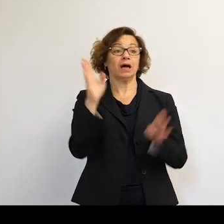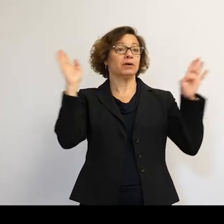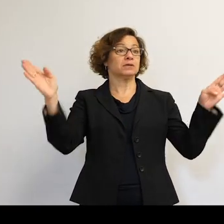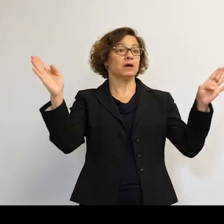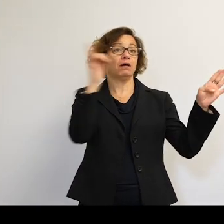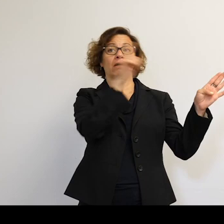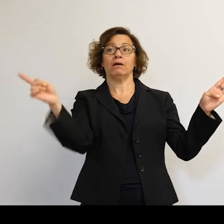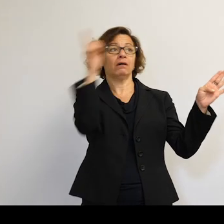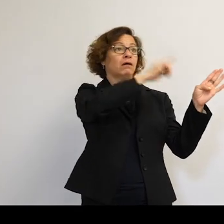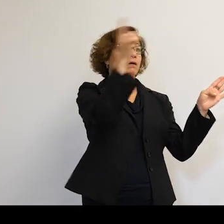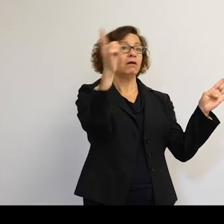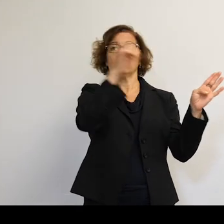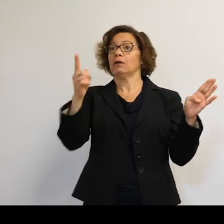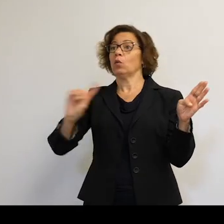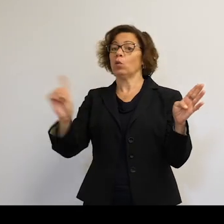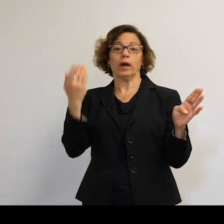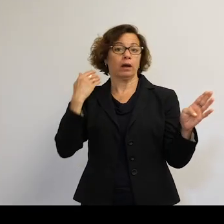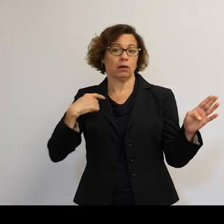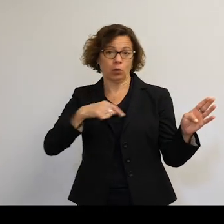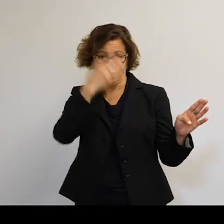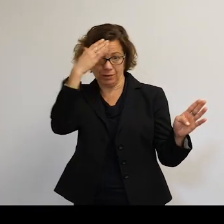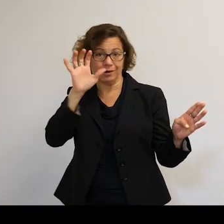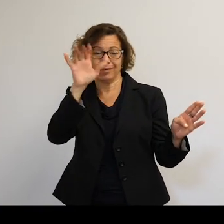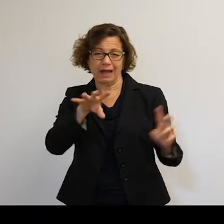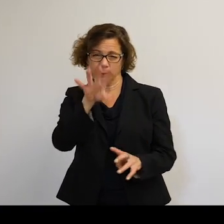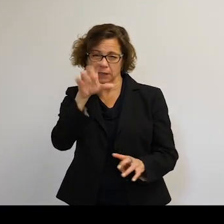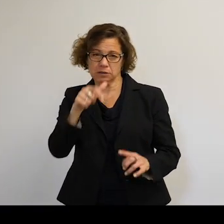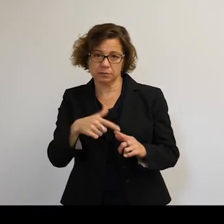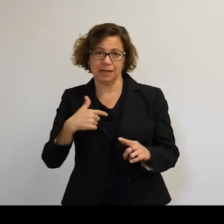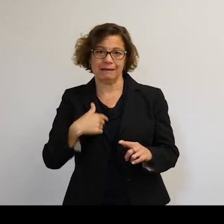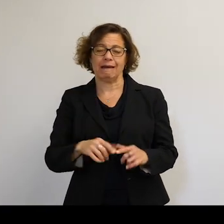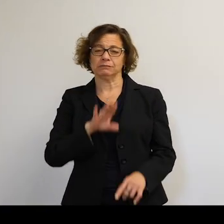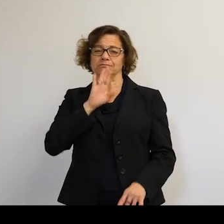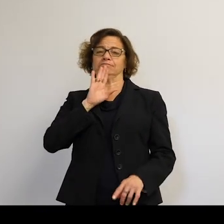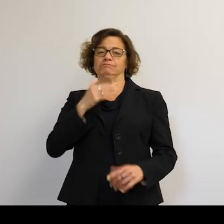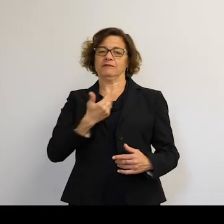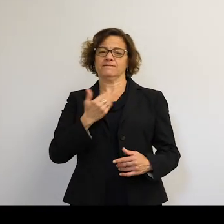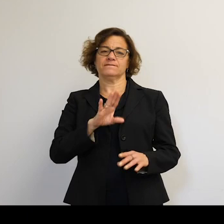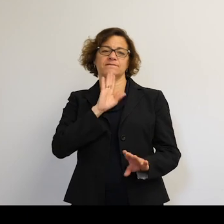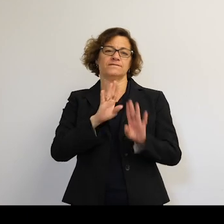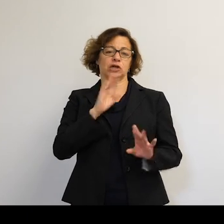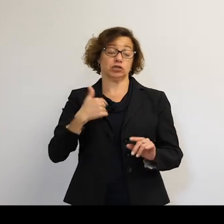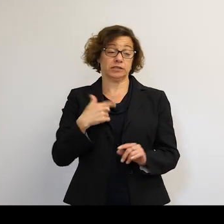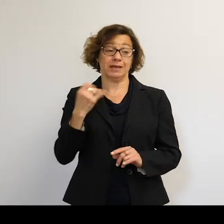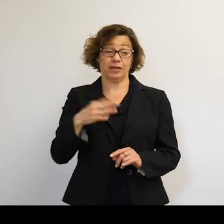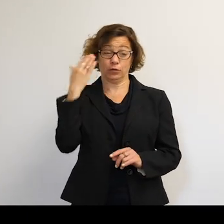And what puzzles me, but what aggravates maybe the one word as well, is that we don't-- if we knew where this stuff was, we